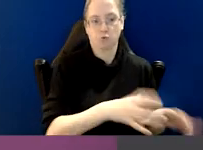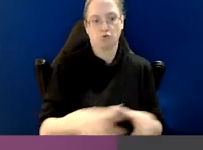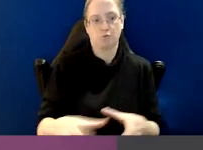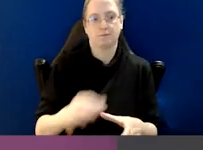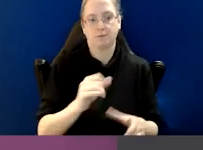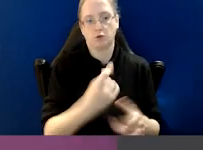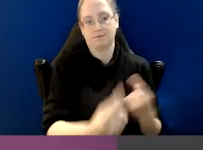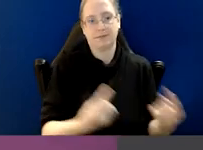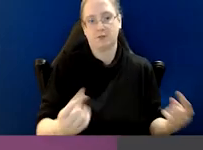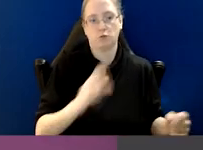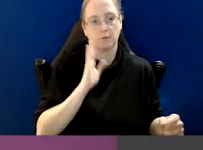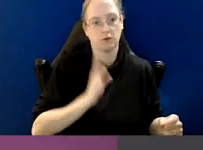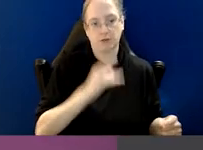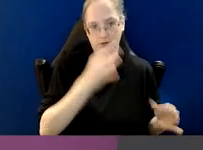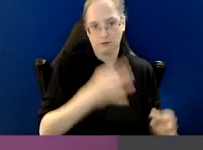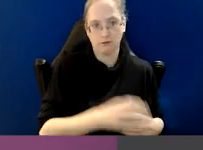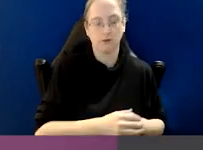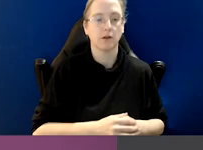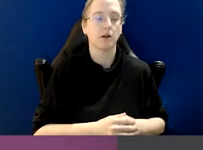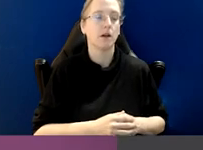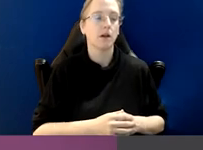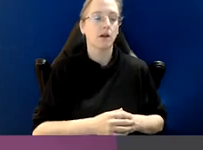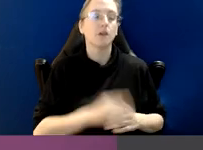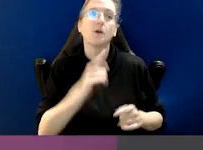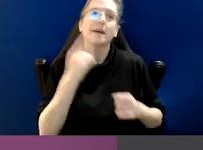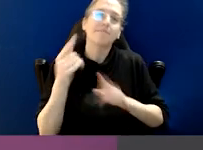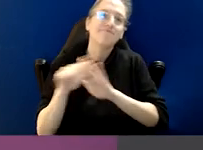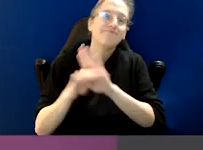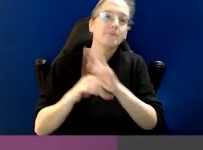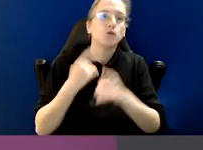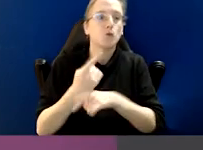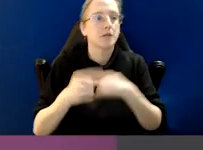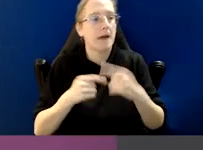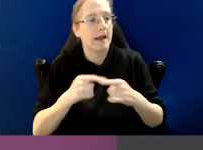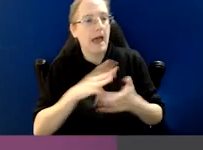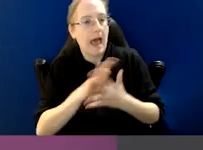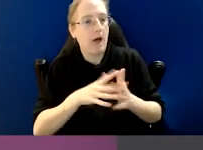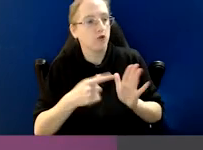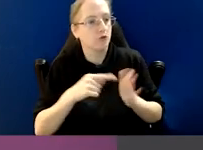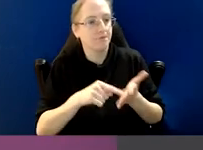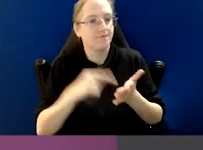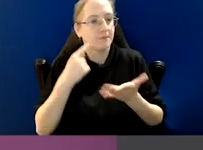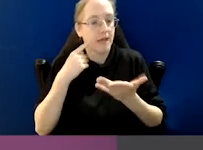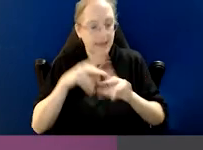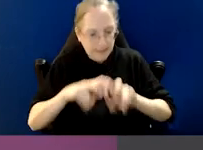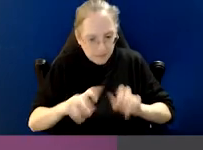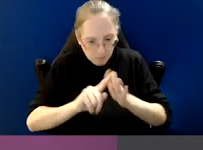What it does is to set out a series of obligations about preventing such conduct, about exposing it,